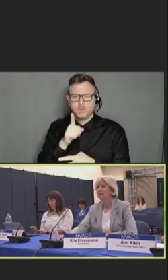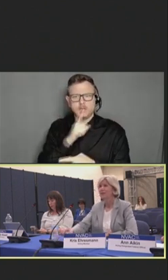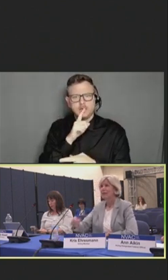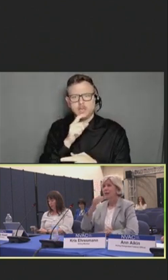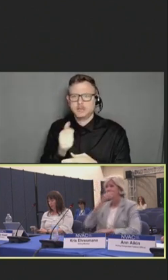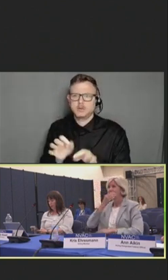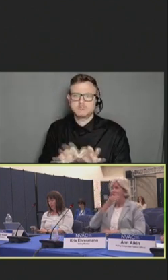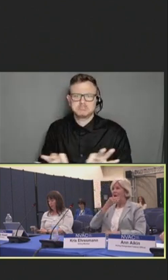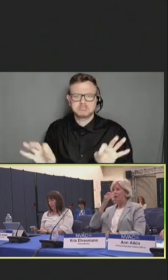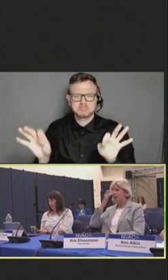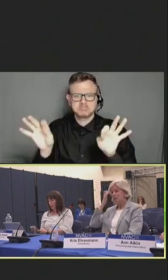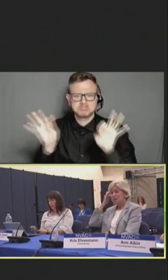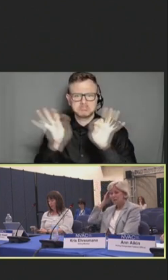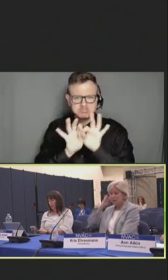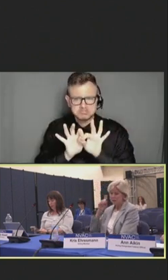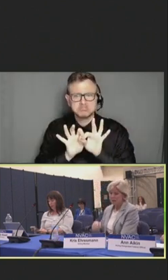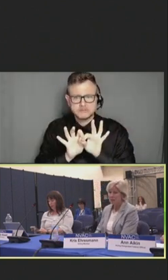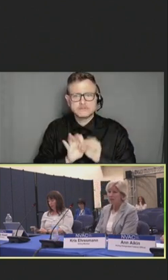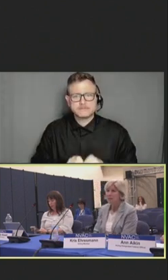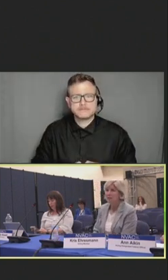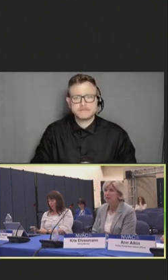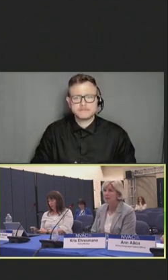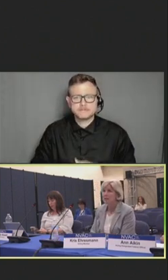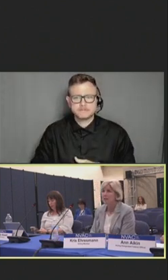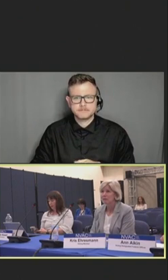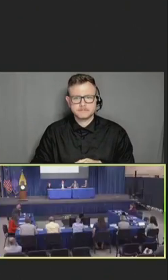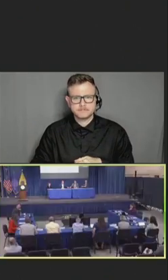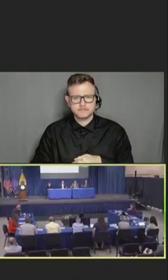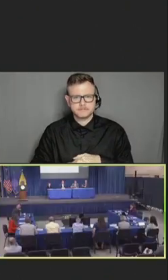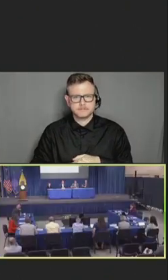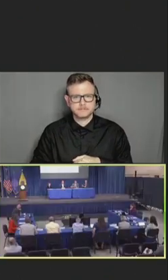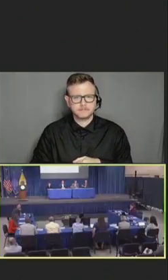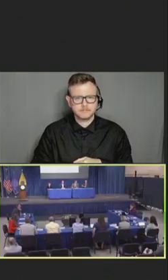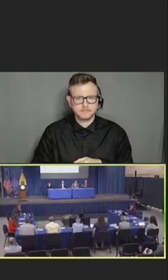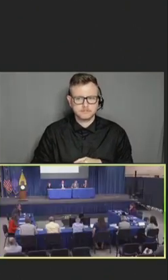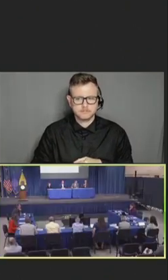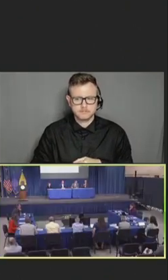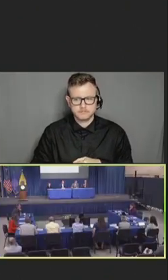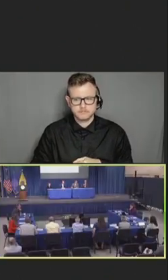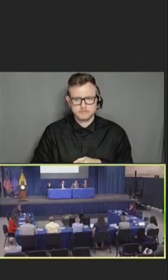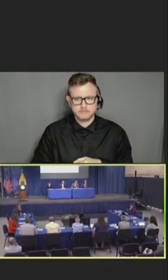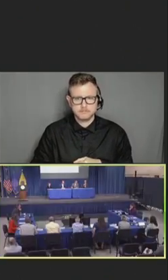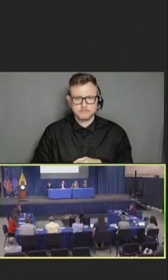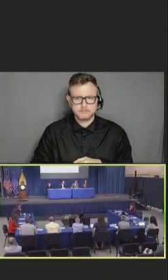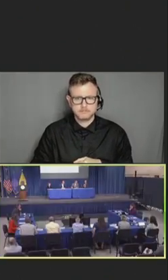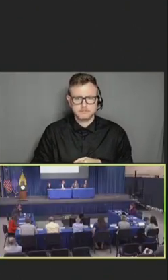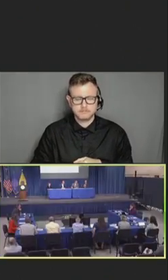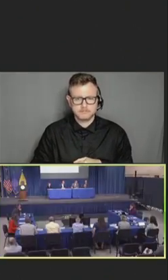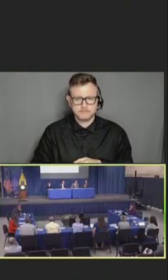Wendy Dean: He's on. Okay.